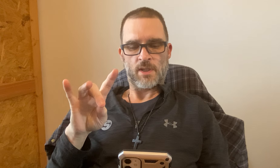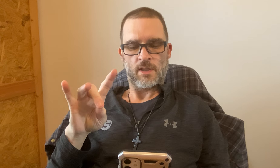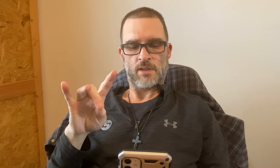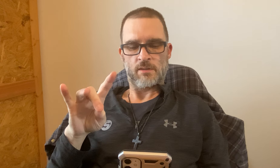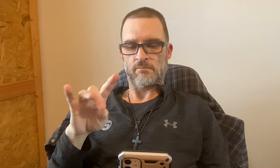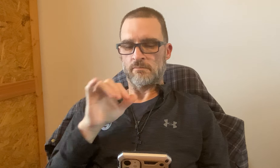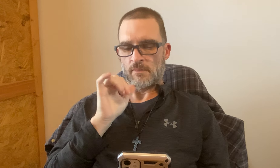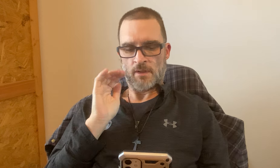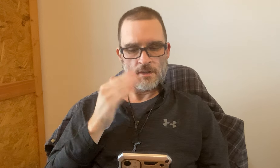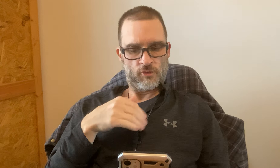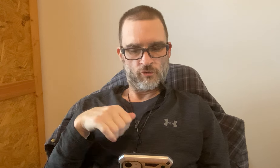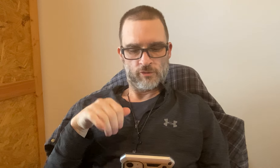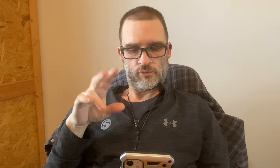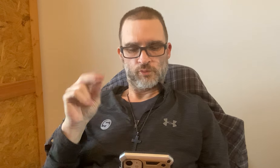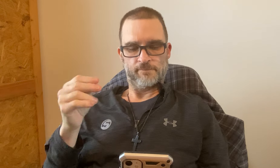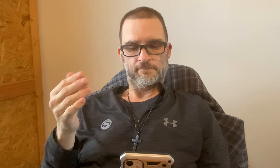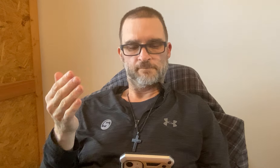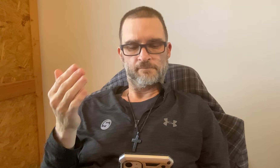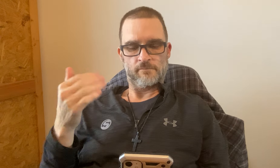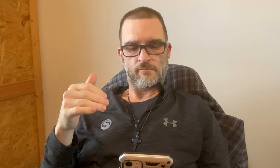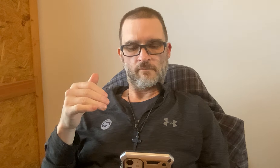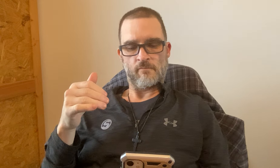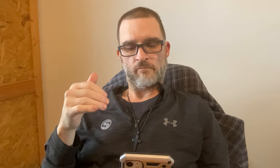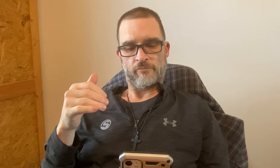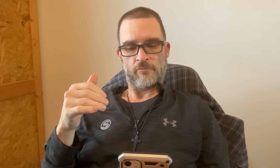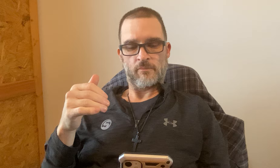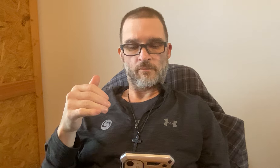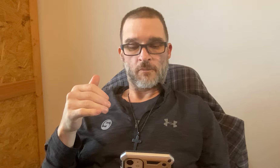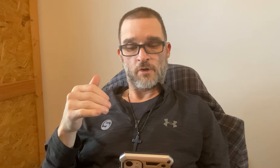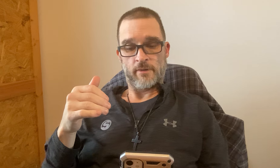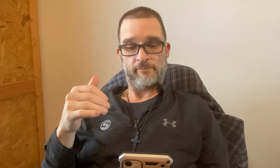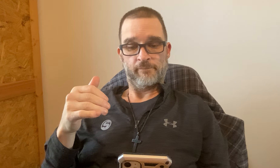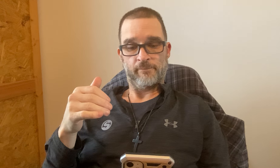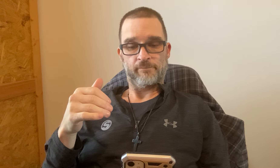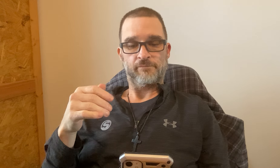28th -- not our area- No. next..